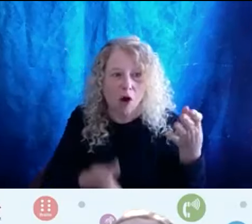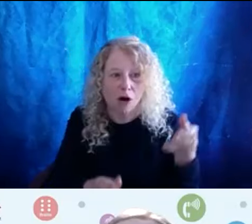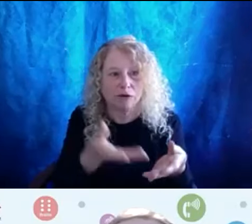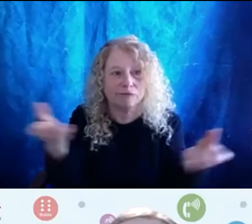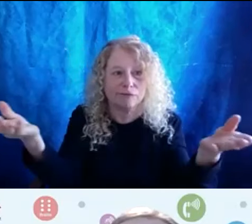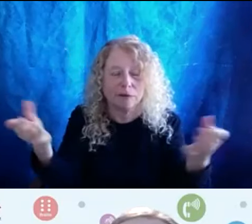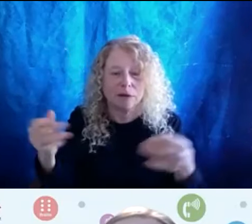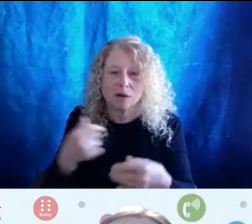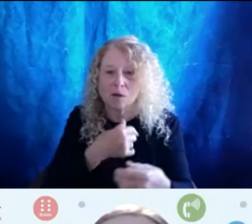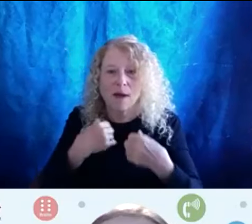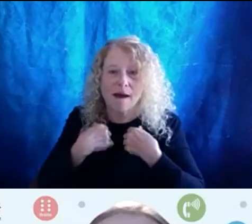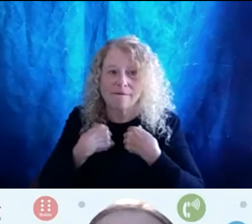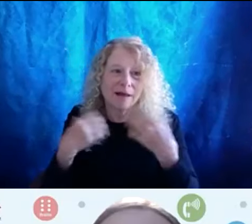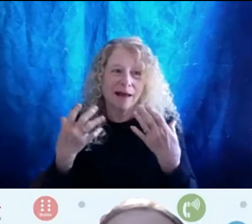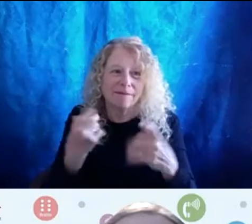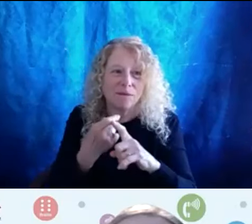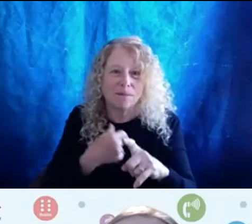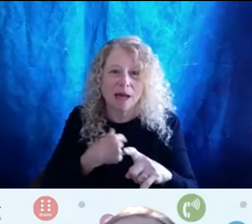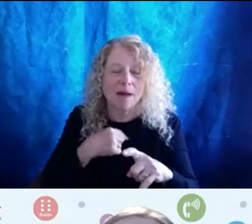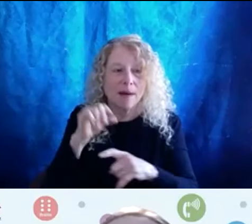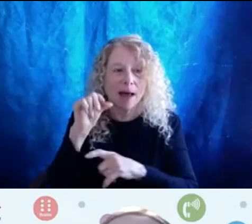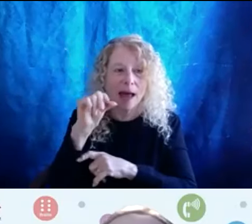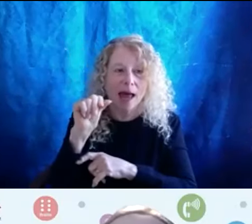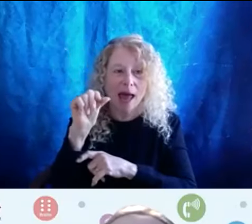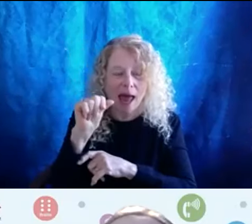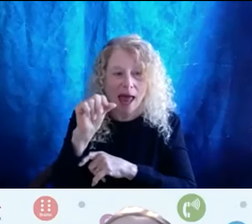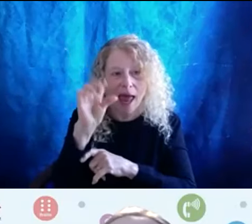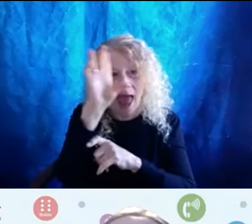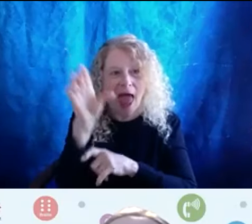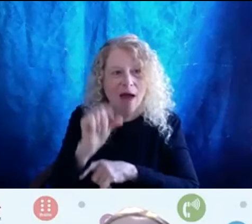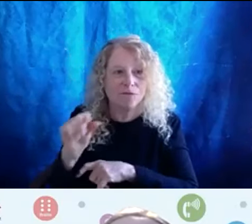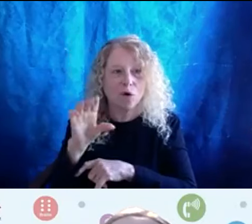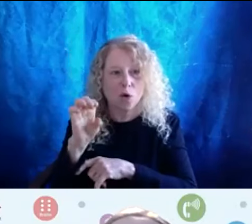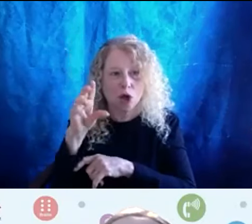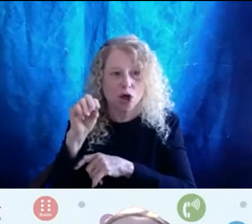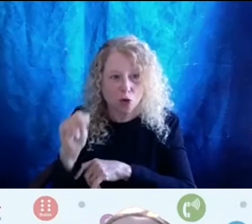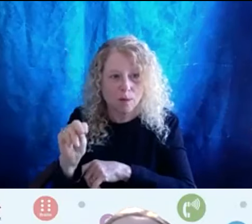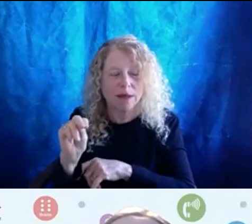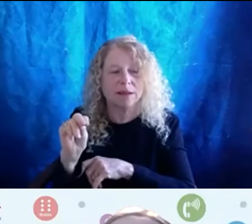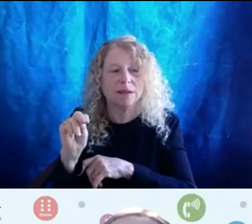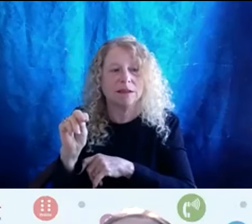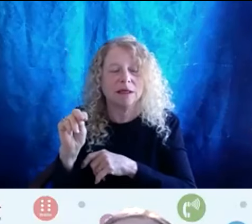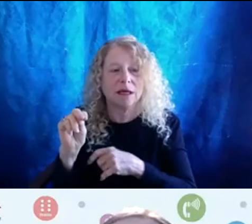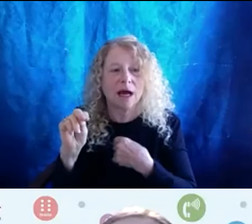I'm I'm Afro Cuban I I have always. Looked white,